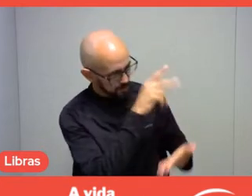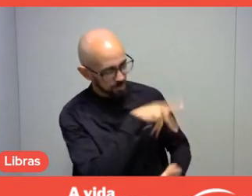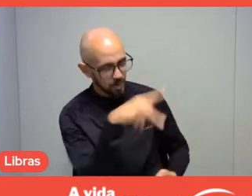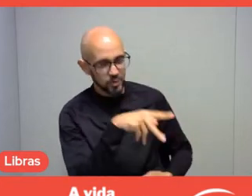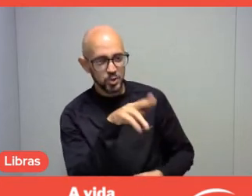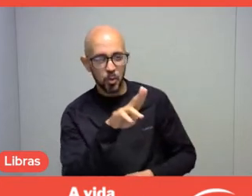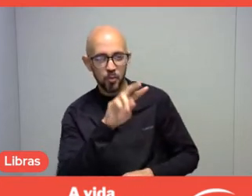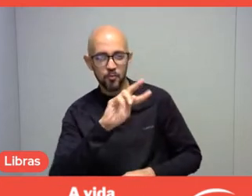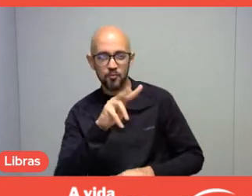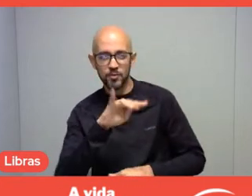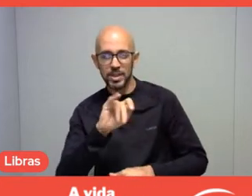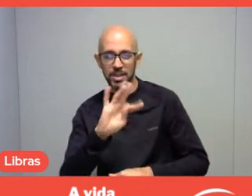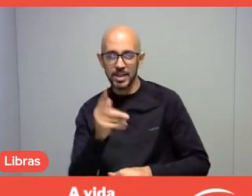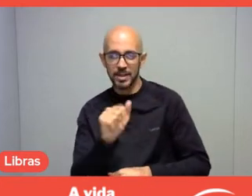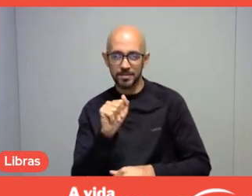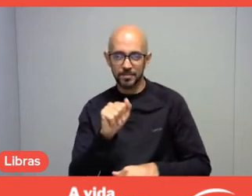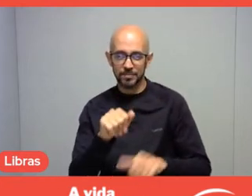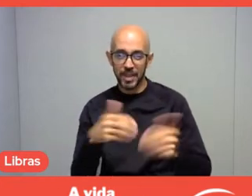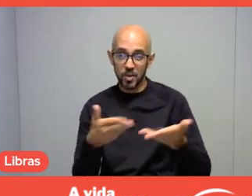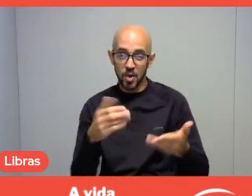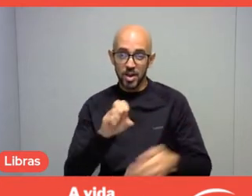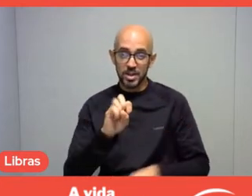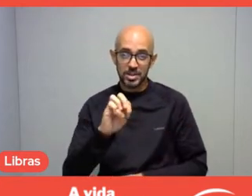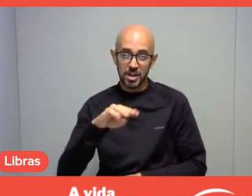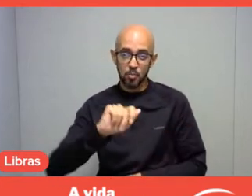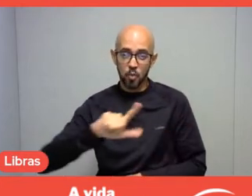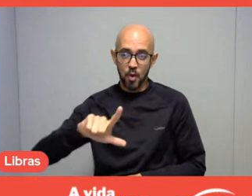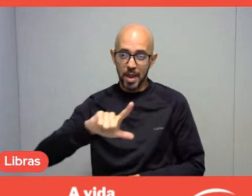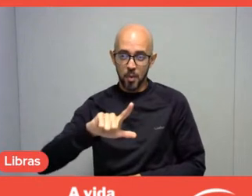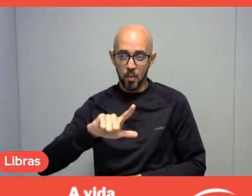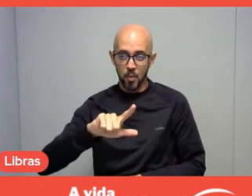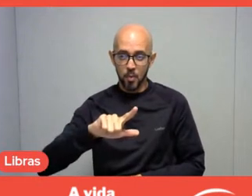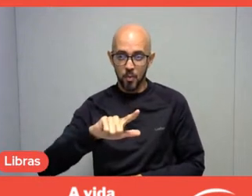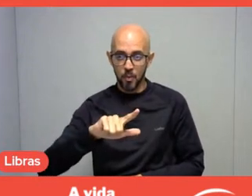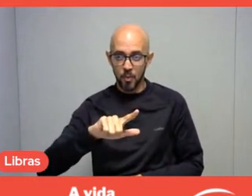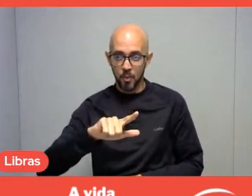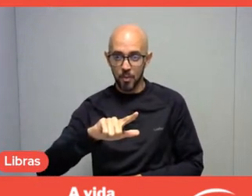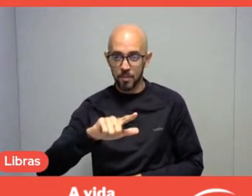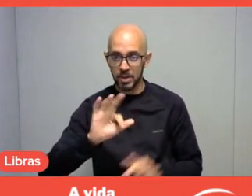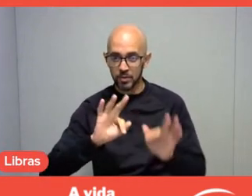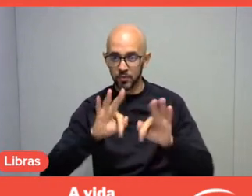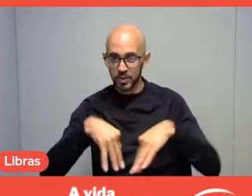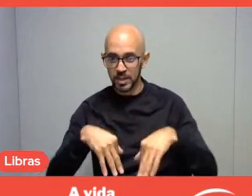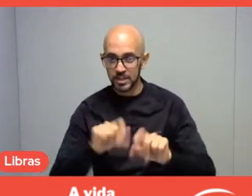Samuel, to finish this round, now you have the floor.